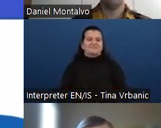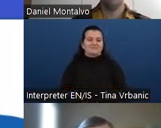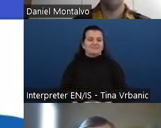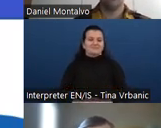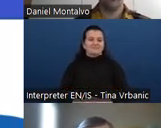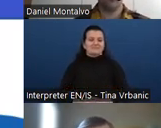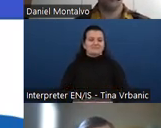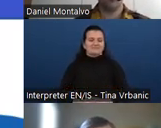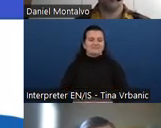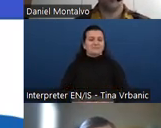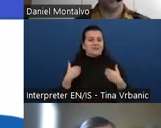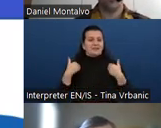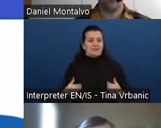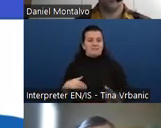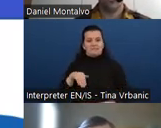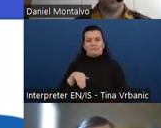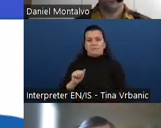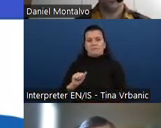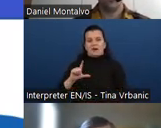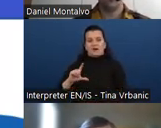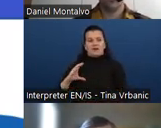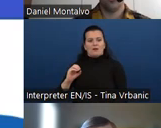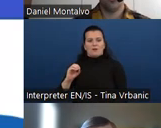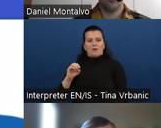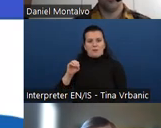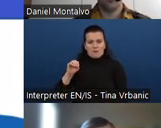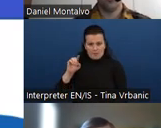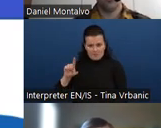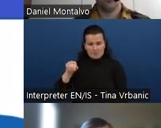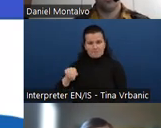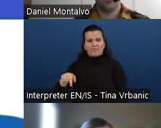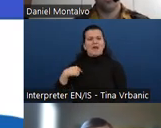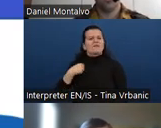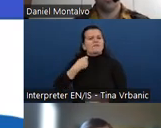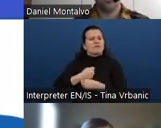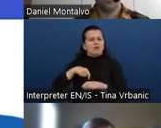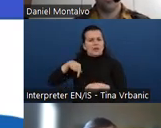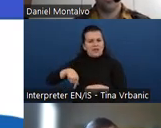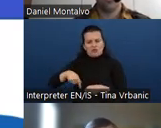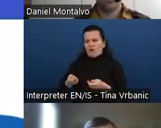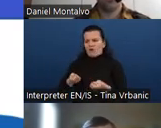My name is Malcolm Meistrell. And I'm a membership services coordinator with IAAP.